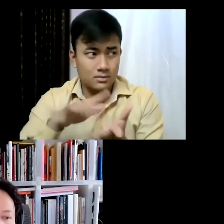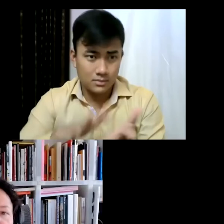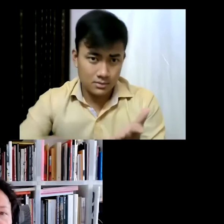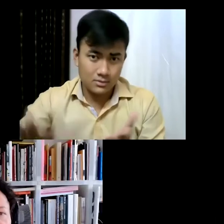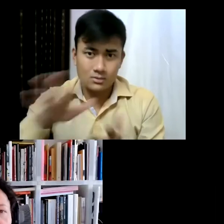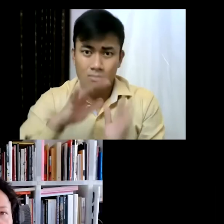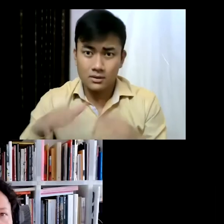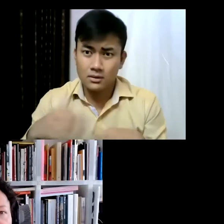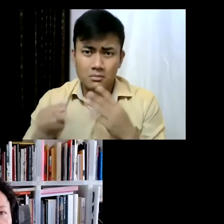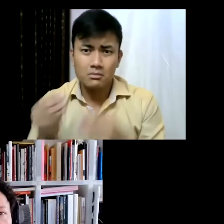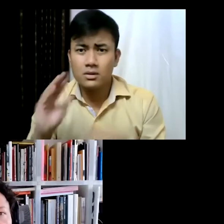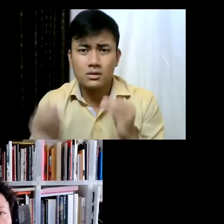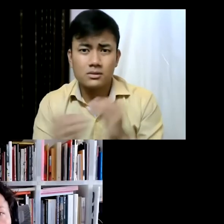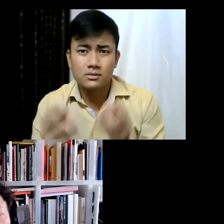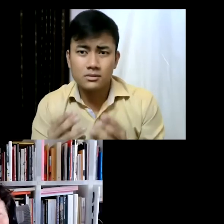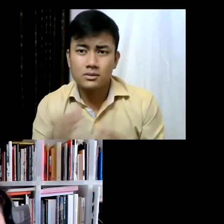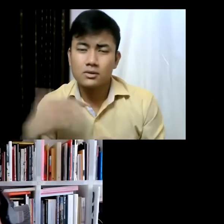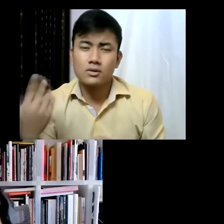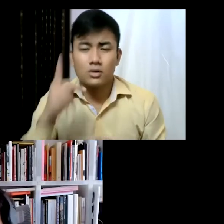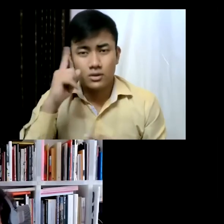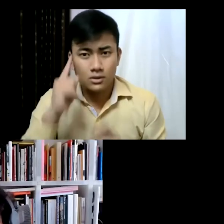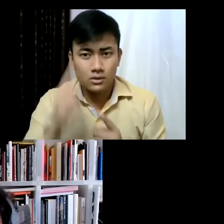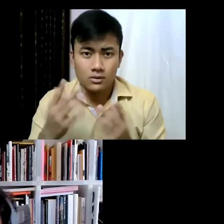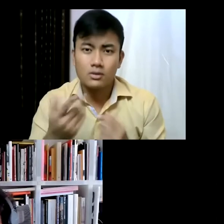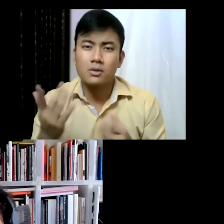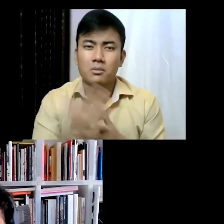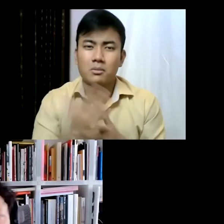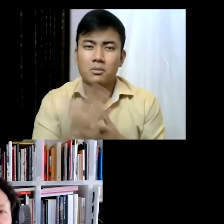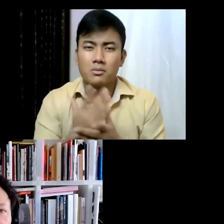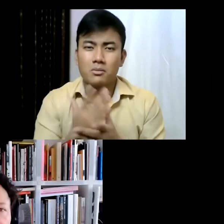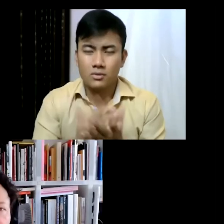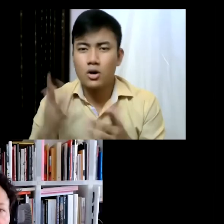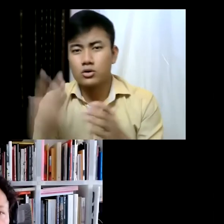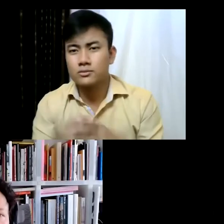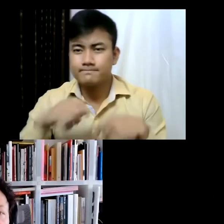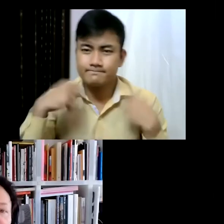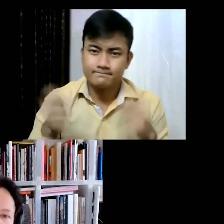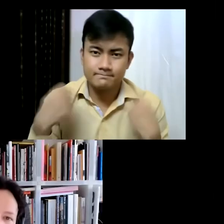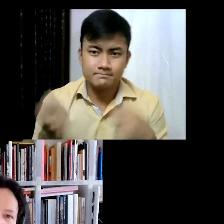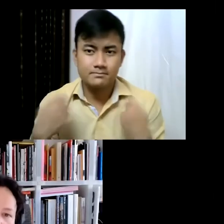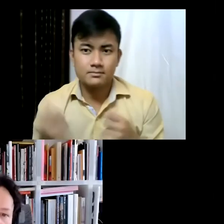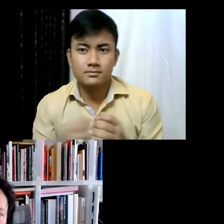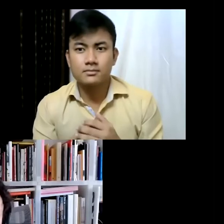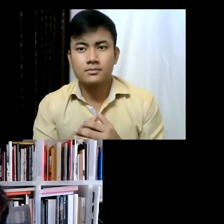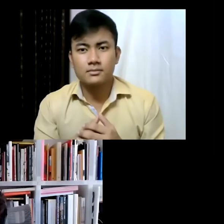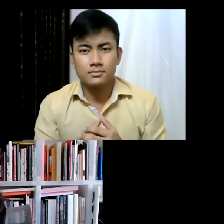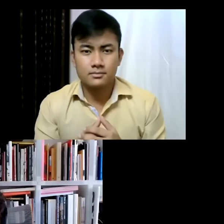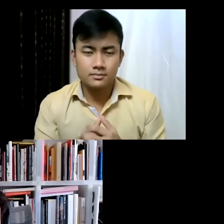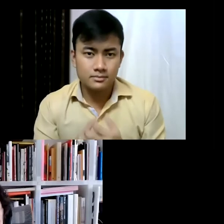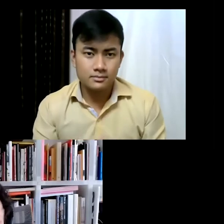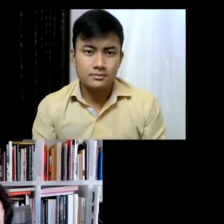but we try also with the art program to sort of celebrate that history as much as we can. Cecilia,